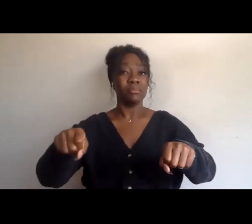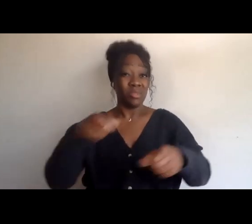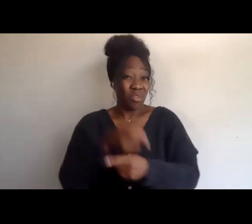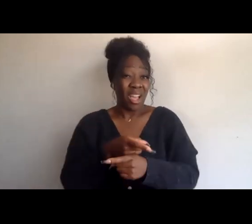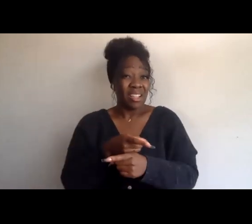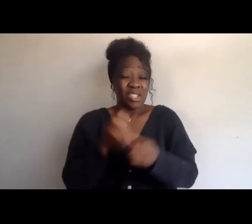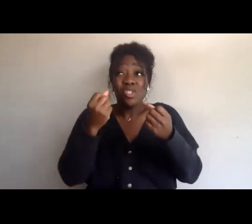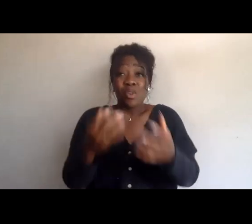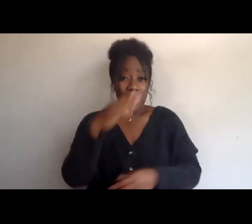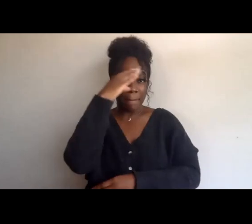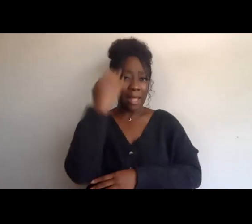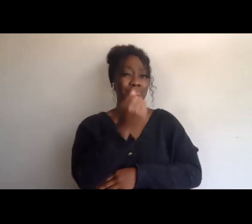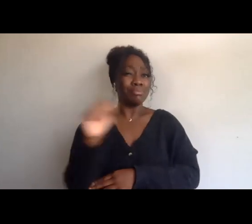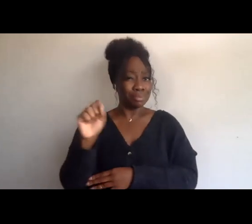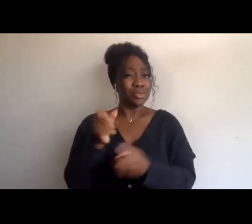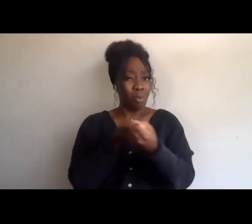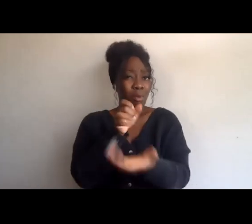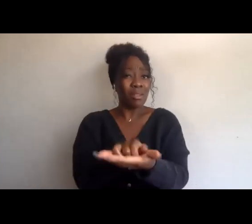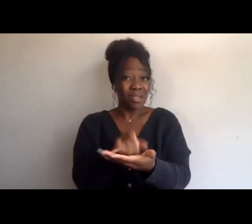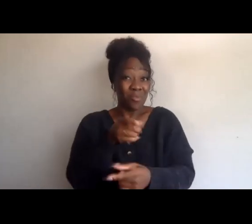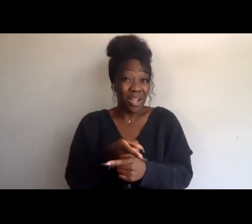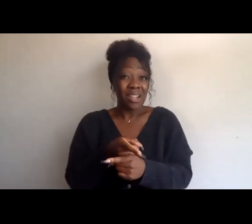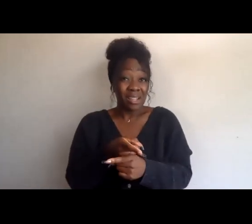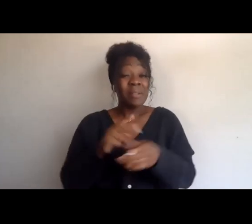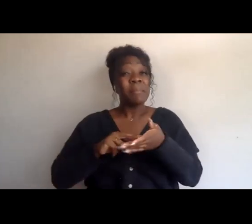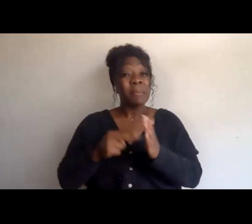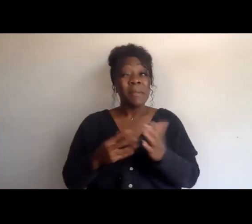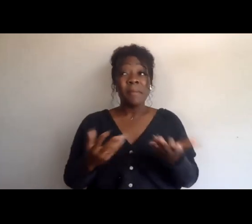We have to, as Black people understand